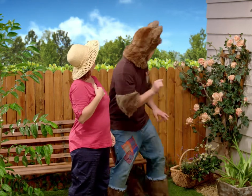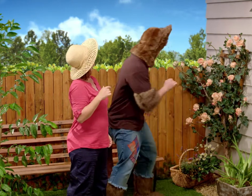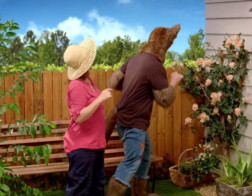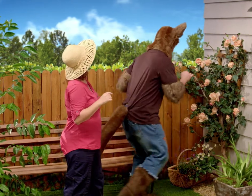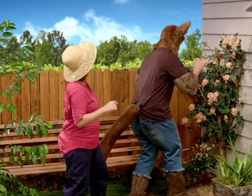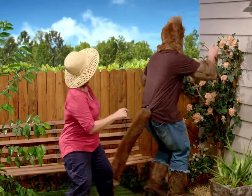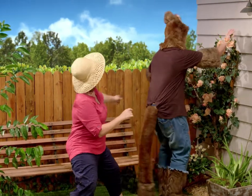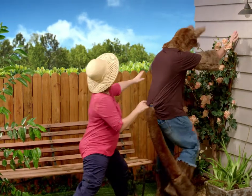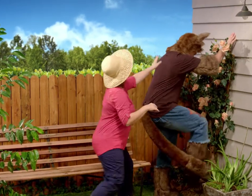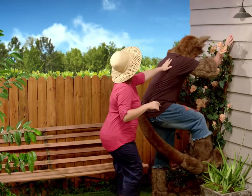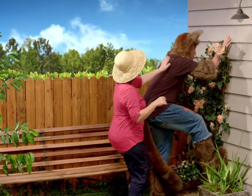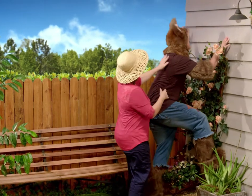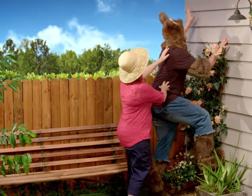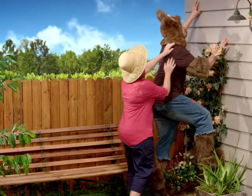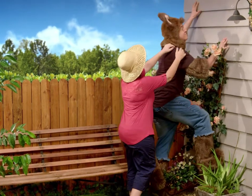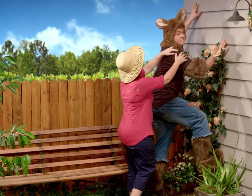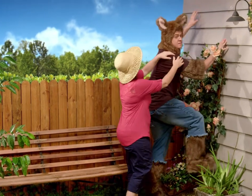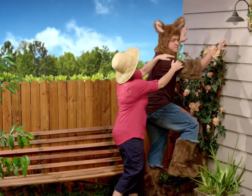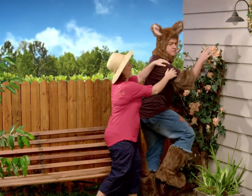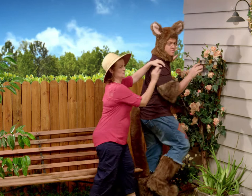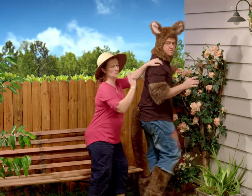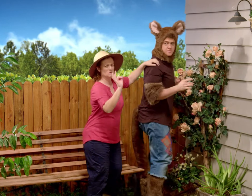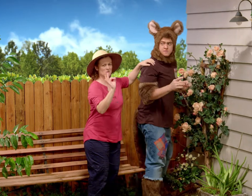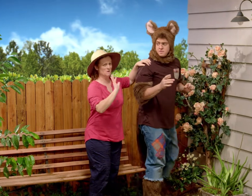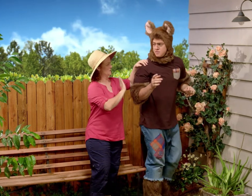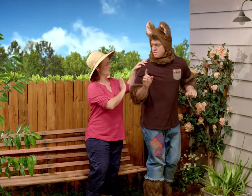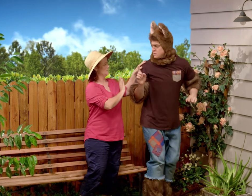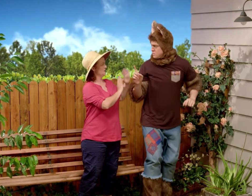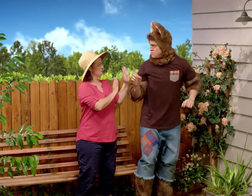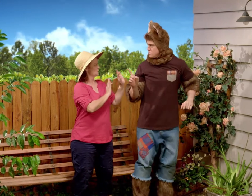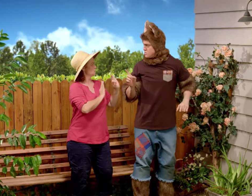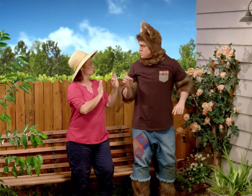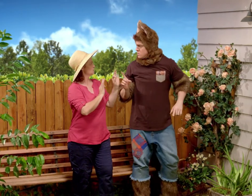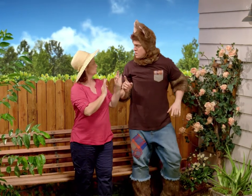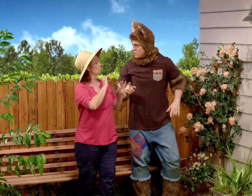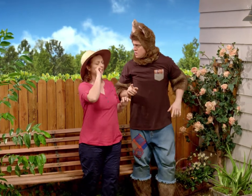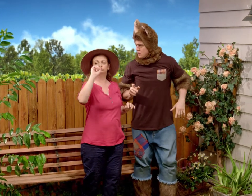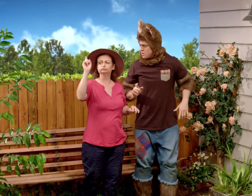I'll have a look Sally. Oh no, no no Possum. No. What?